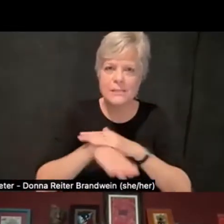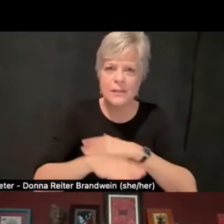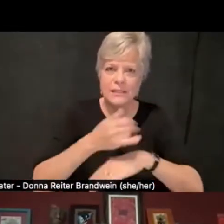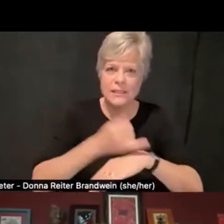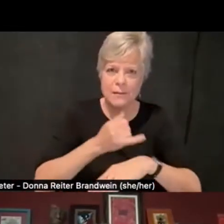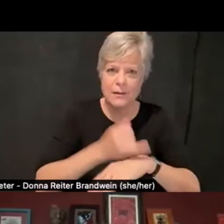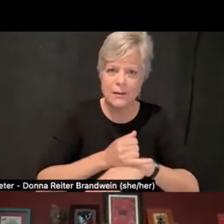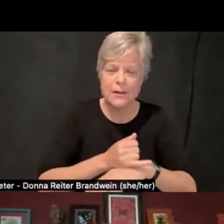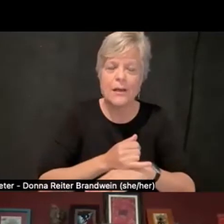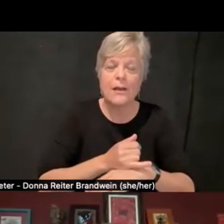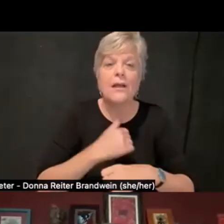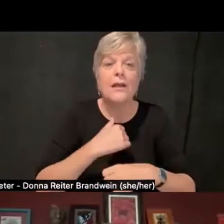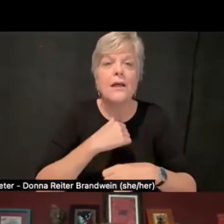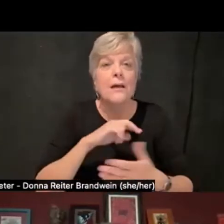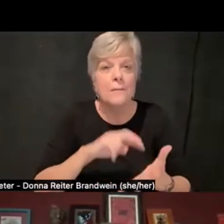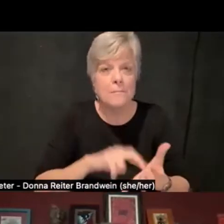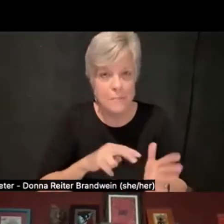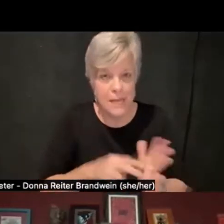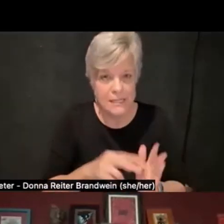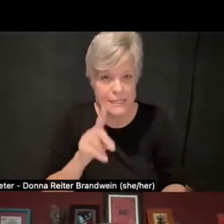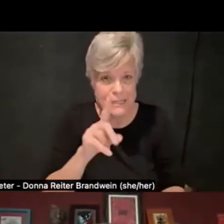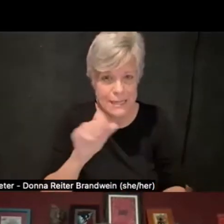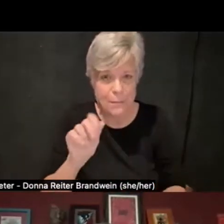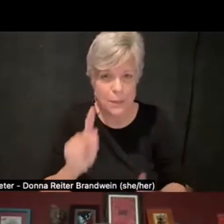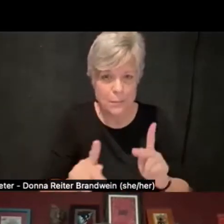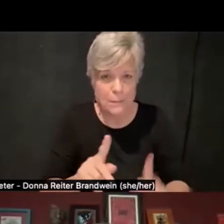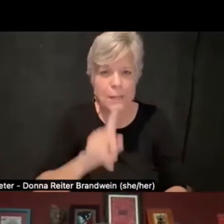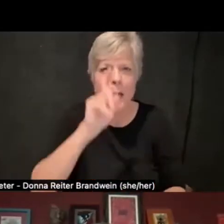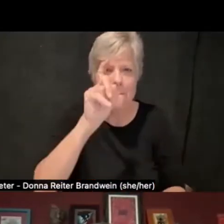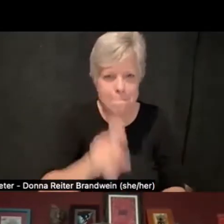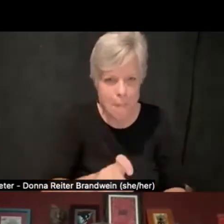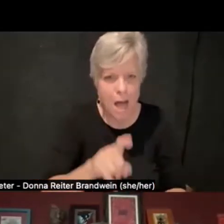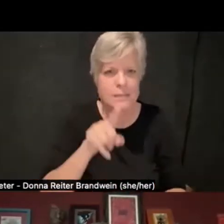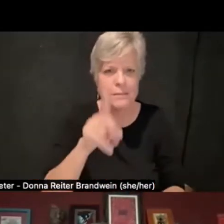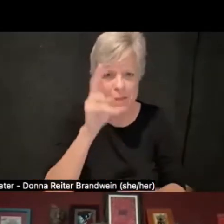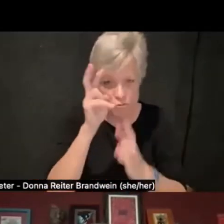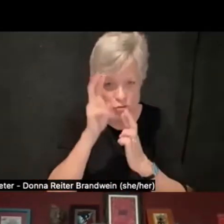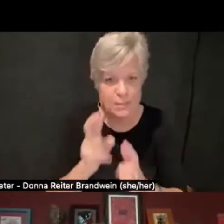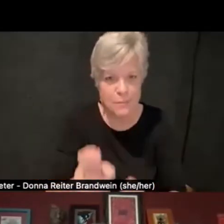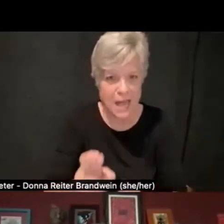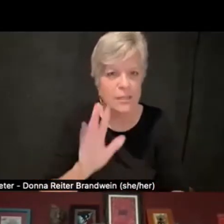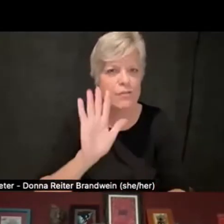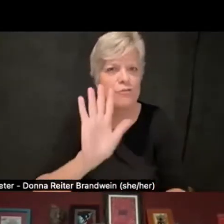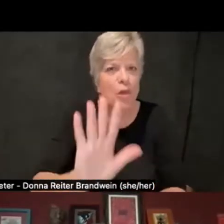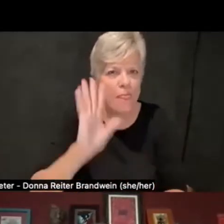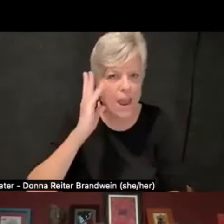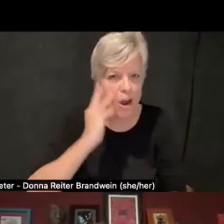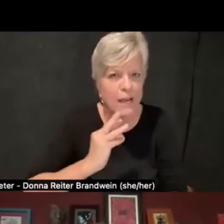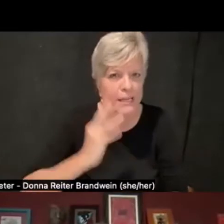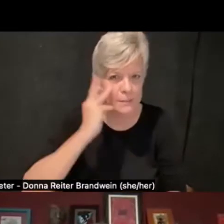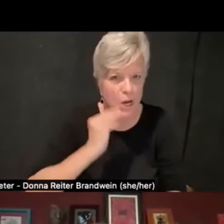and expertise of disabled people and other marginalized people who hail from an array of backgrounds